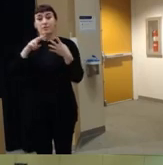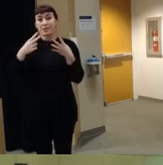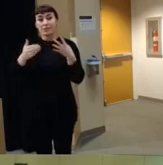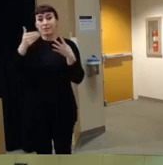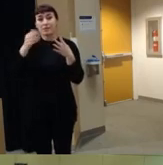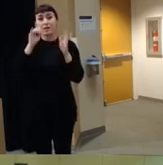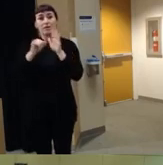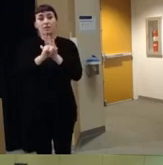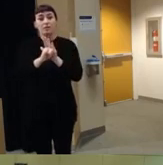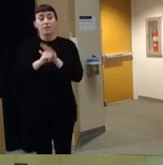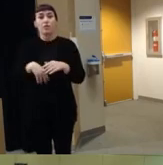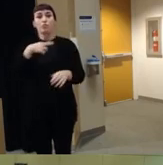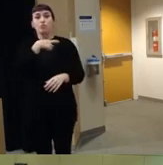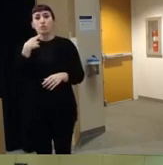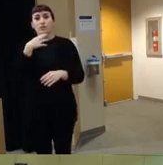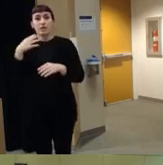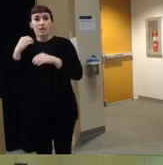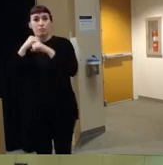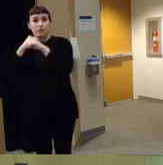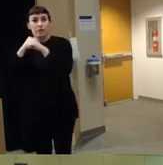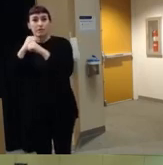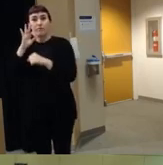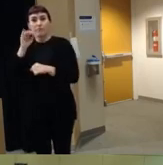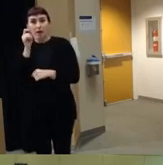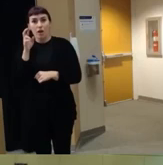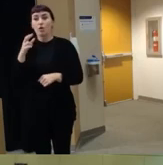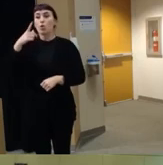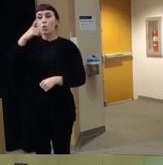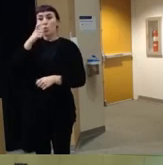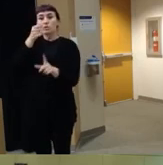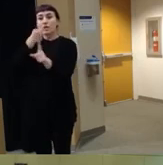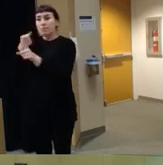risk and protective factors so again you know who does this impact the most you know what are the